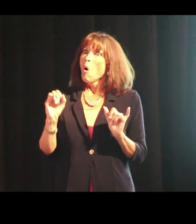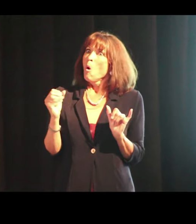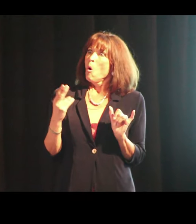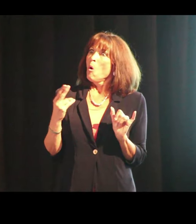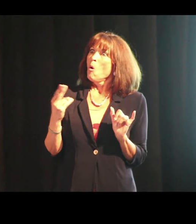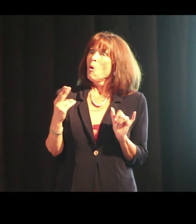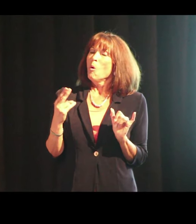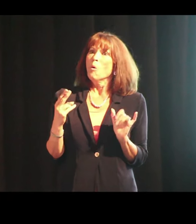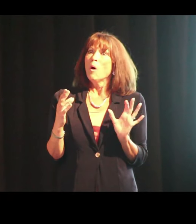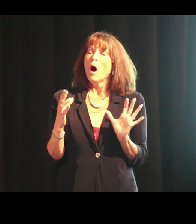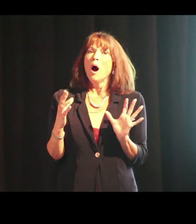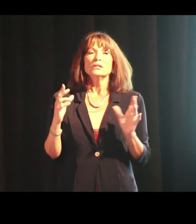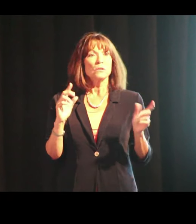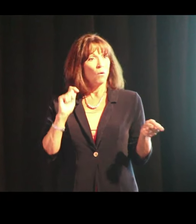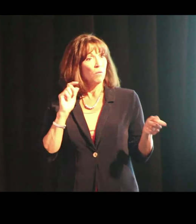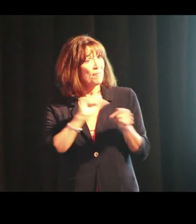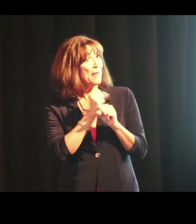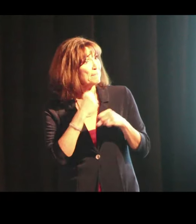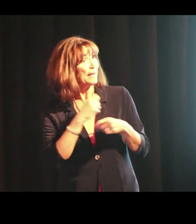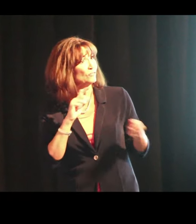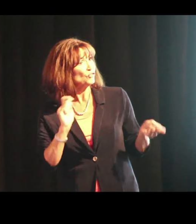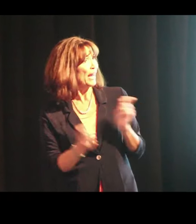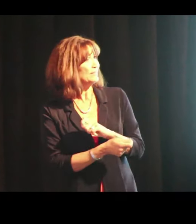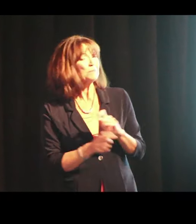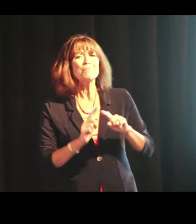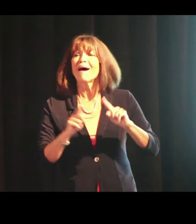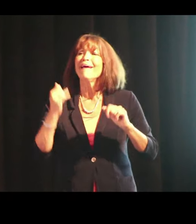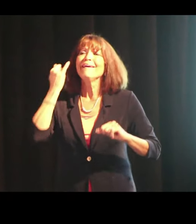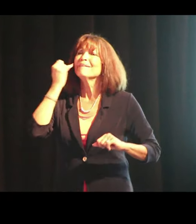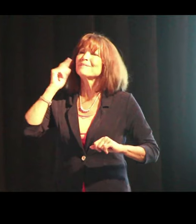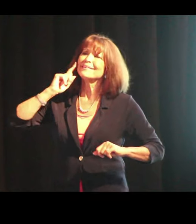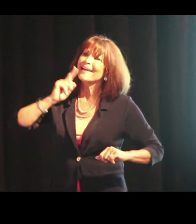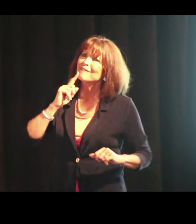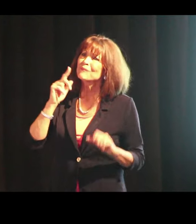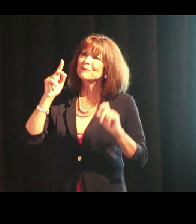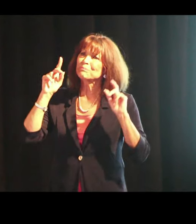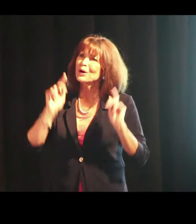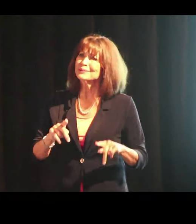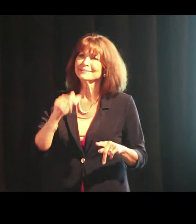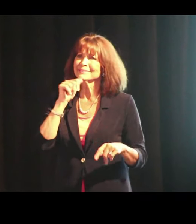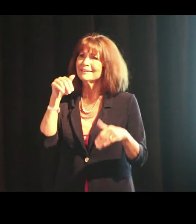And I explained to them, and then they made some changes. But if a deaf person